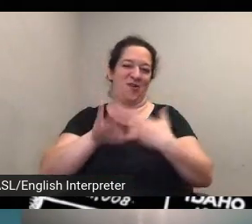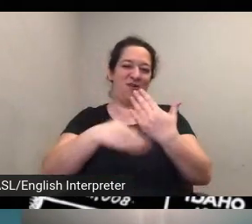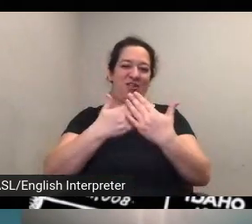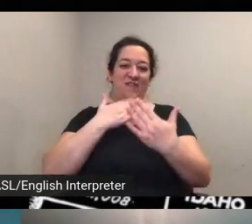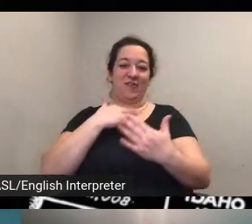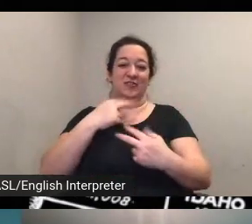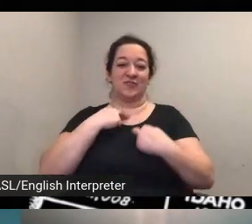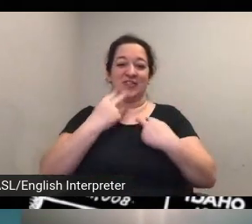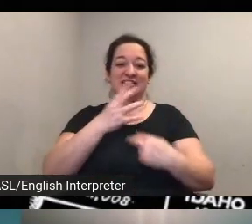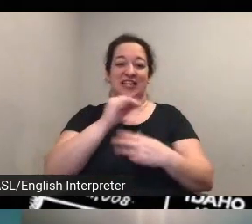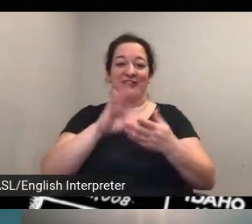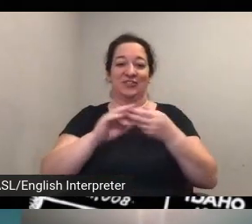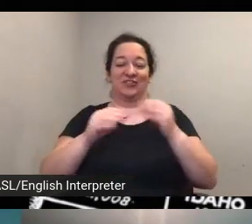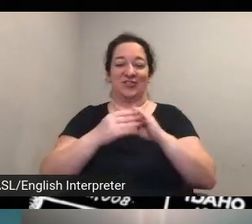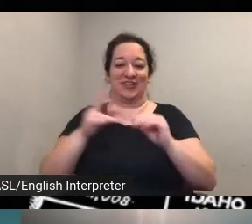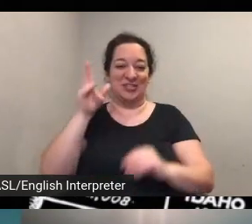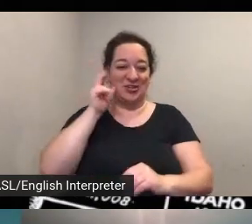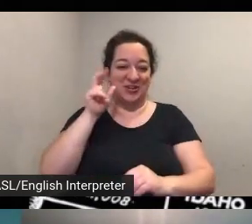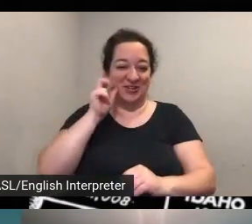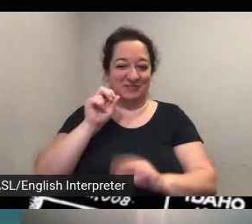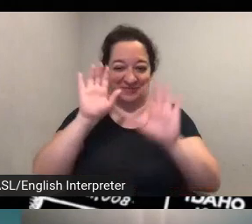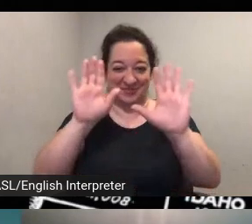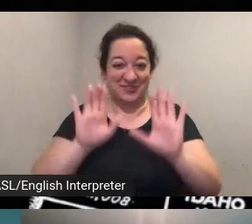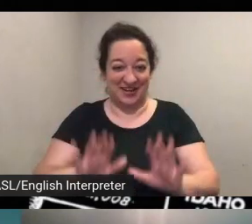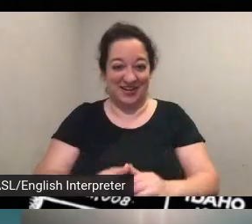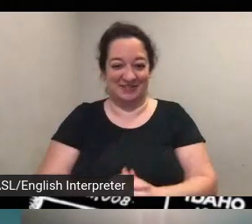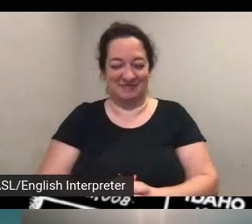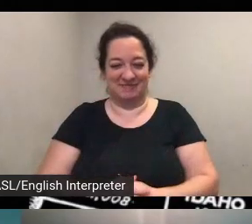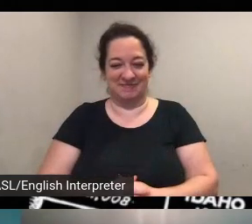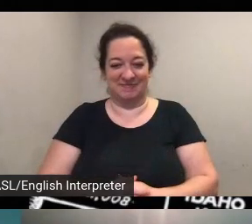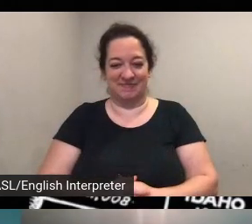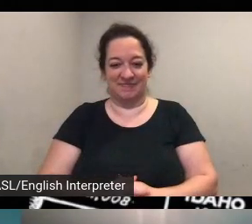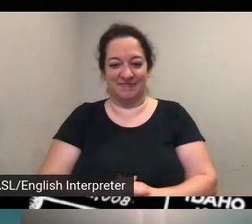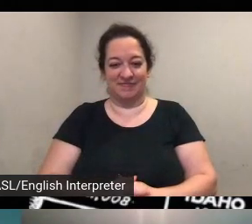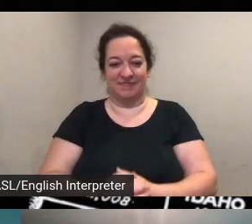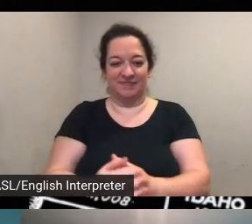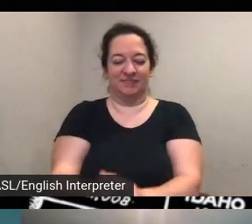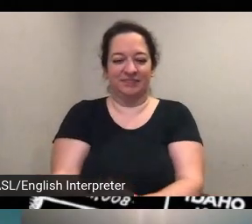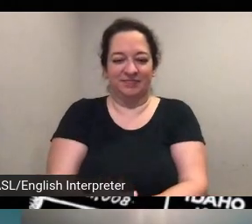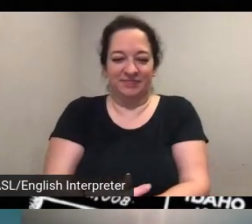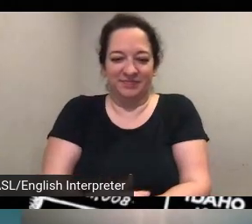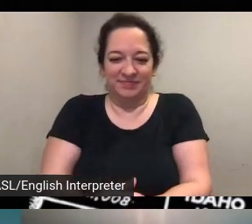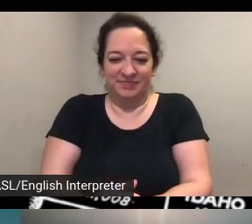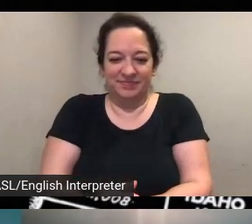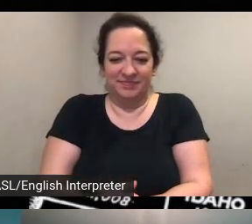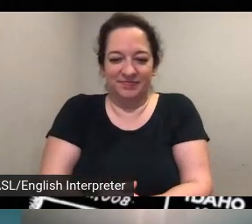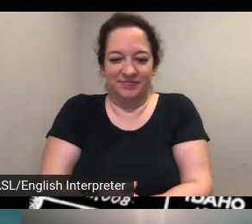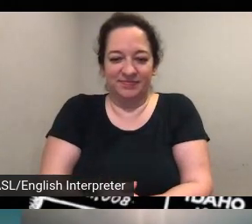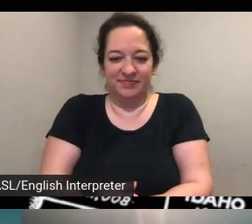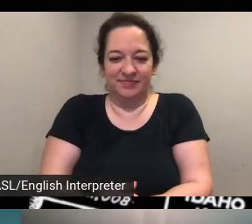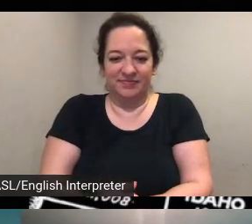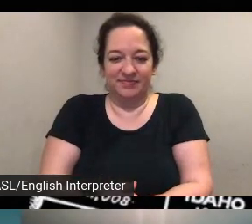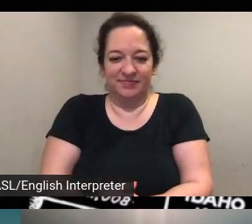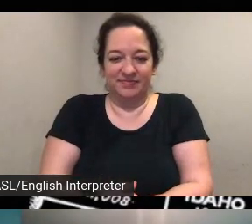that's great all right let's see here um another question so